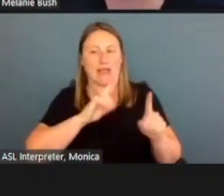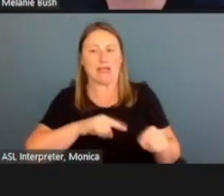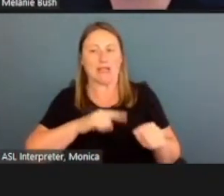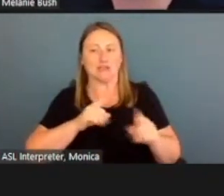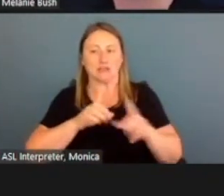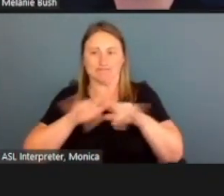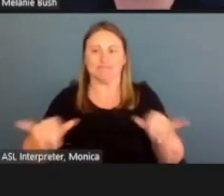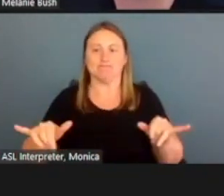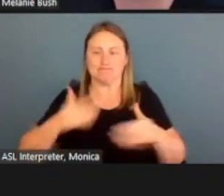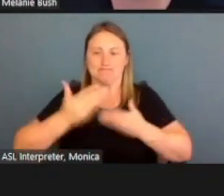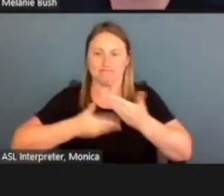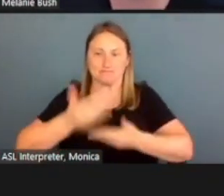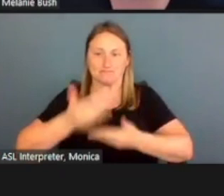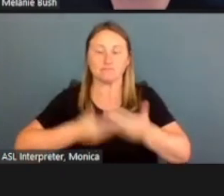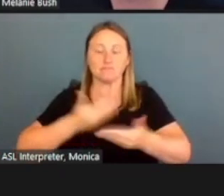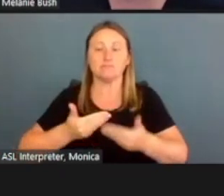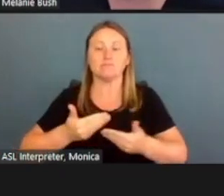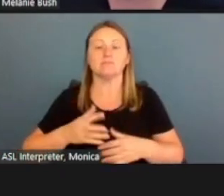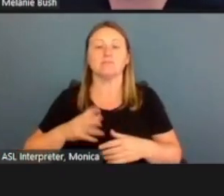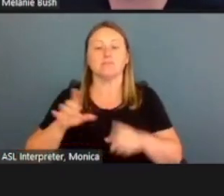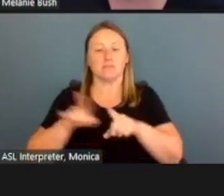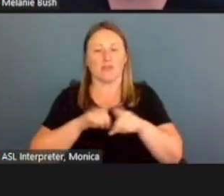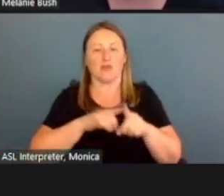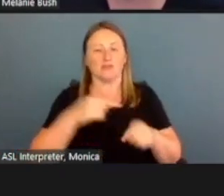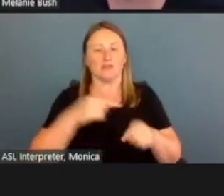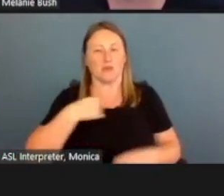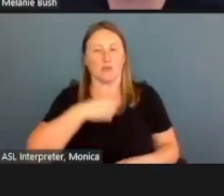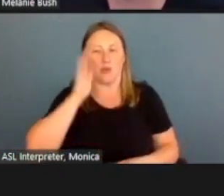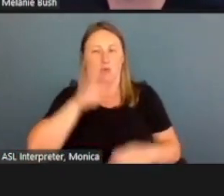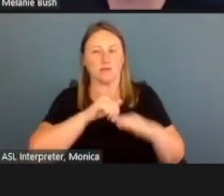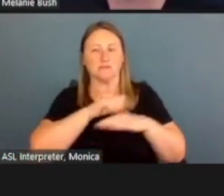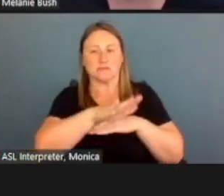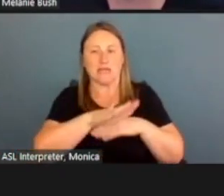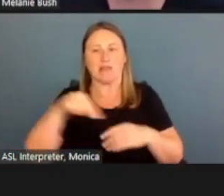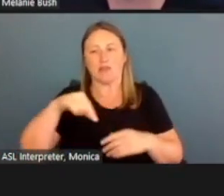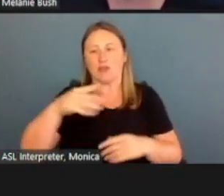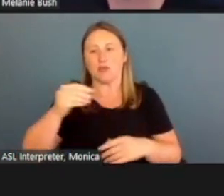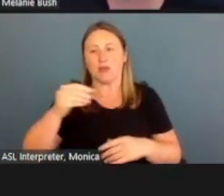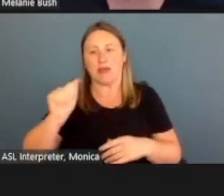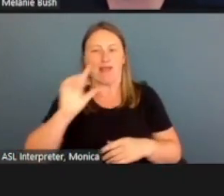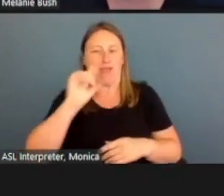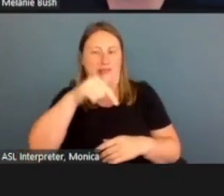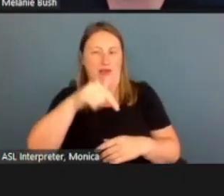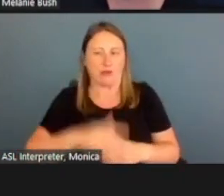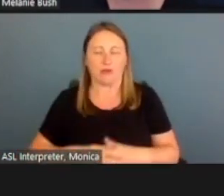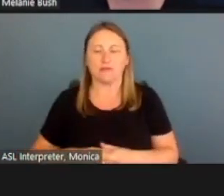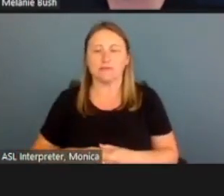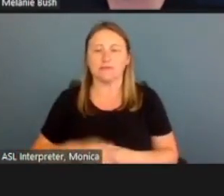But as I said, we will send out Q&A at a later time as well to get you all the answers.